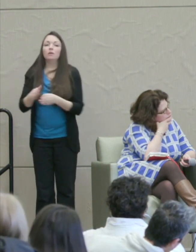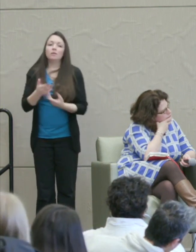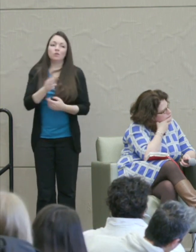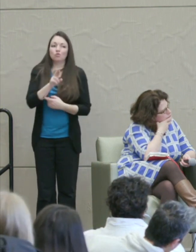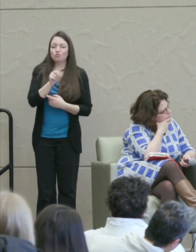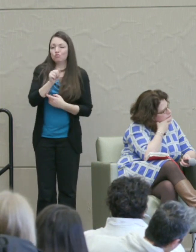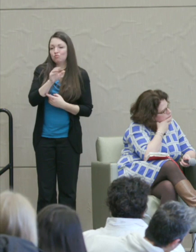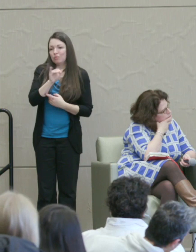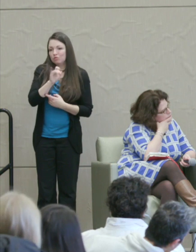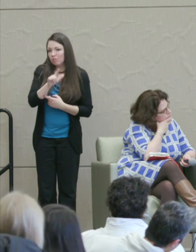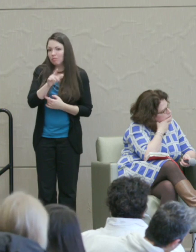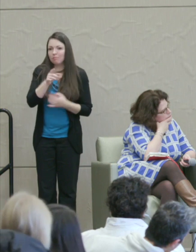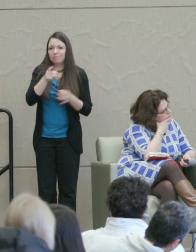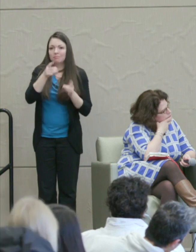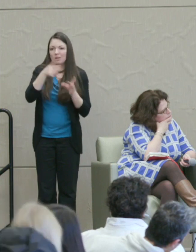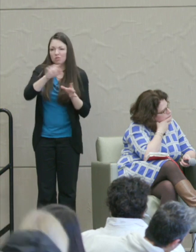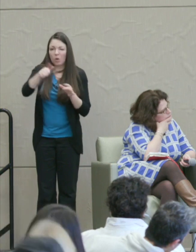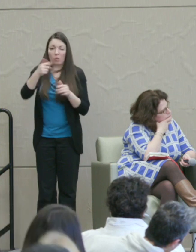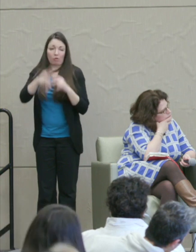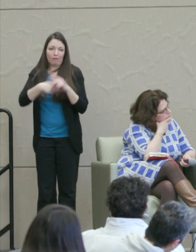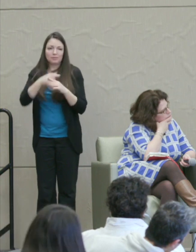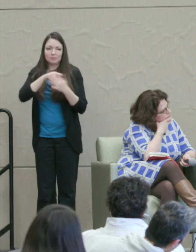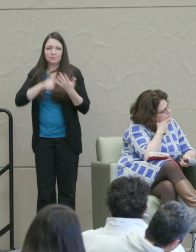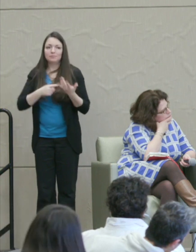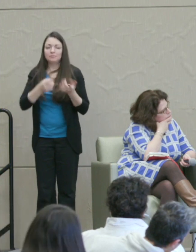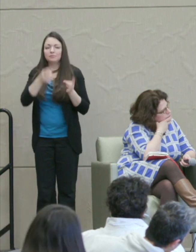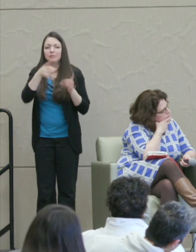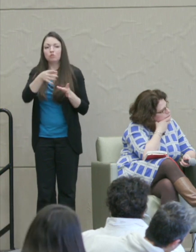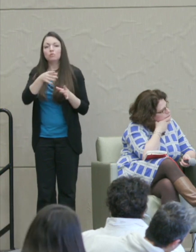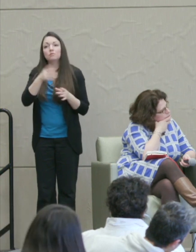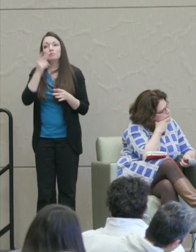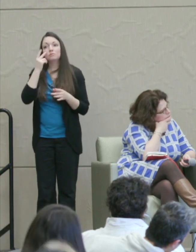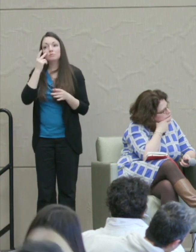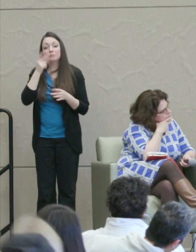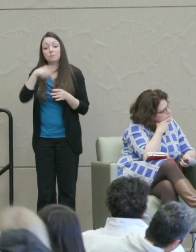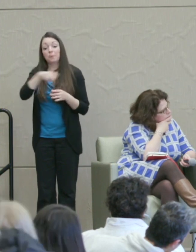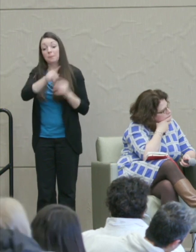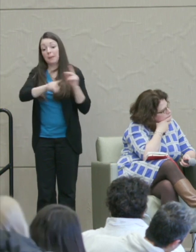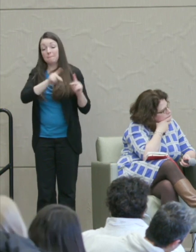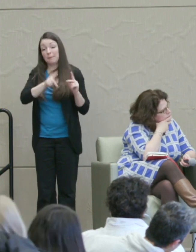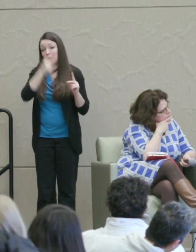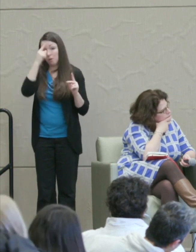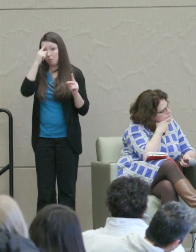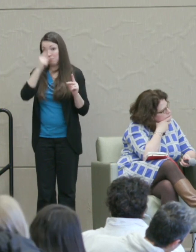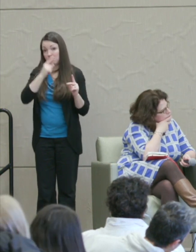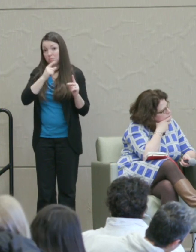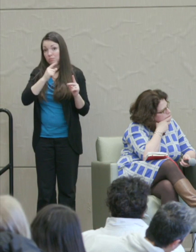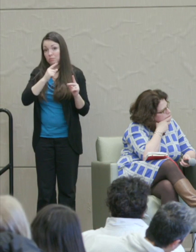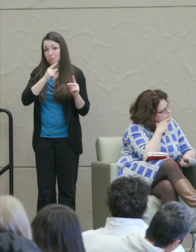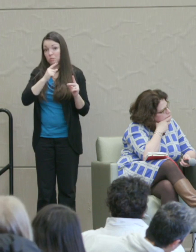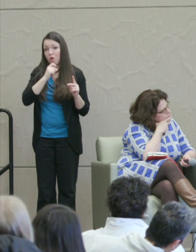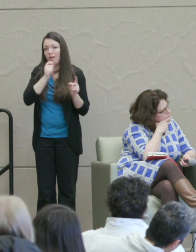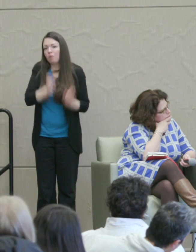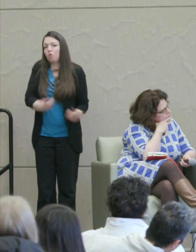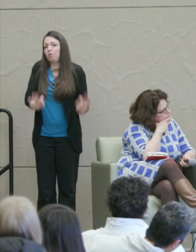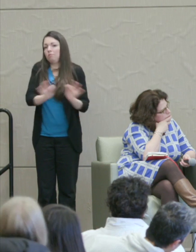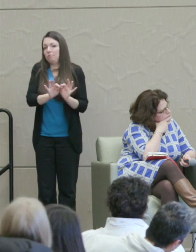of hatred where we have certain people that we don't regard as really worthy of respect,